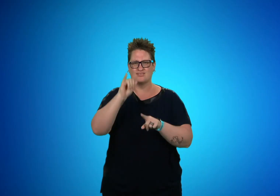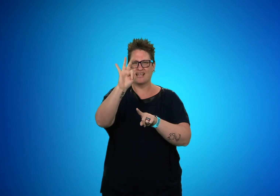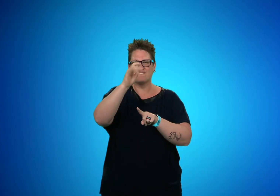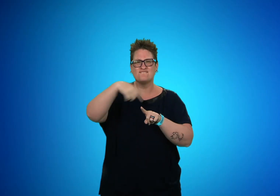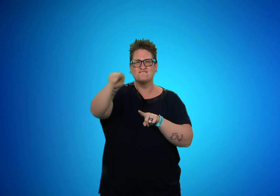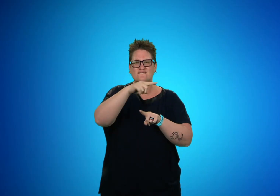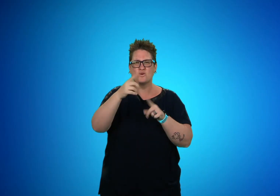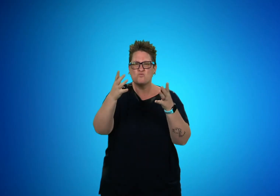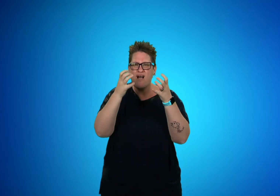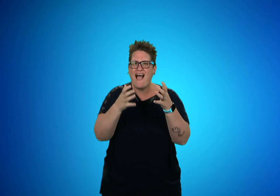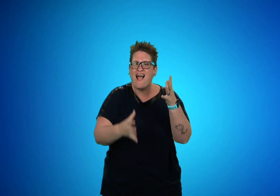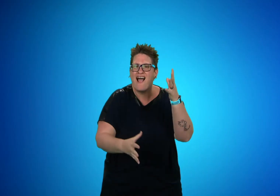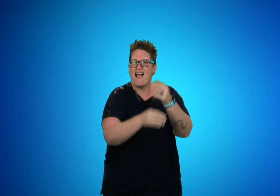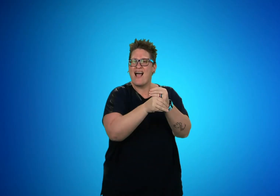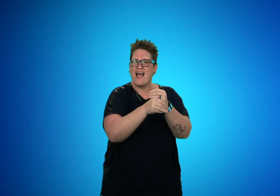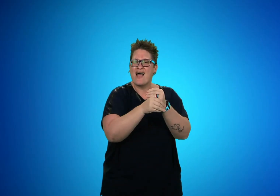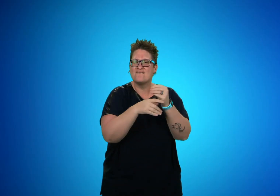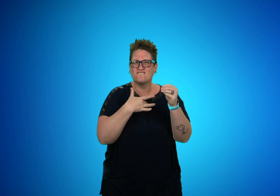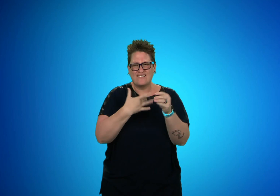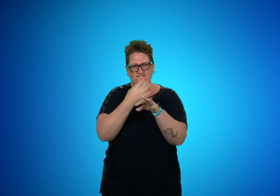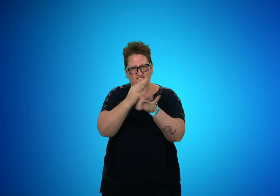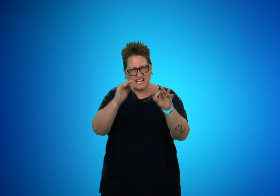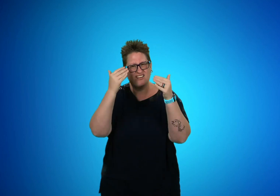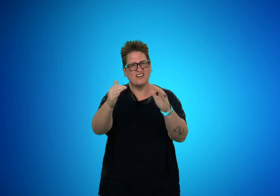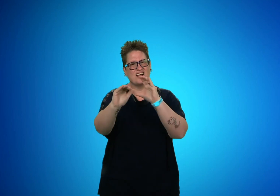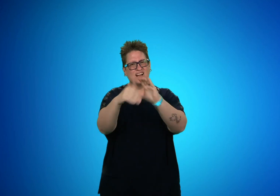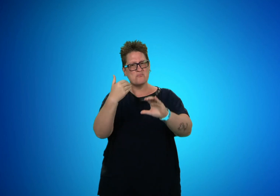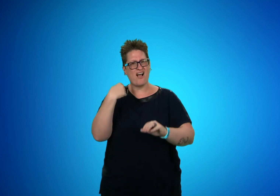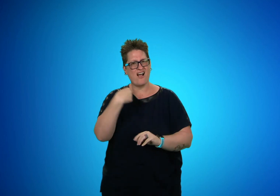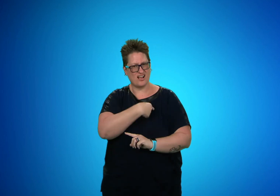If there is something you’d like Gallaudet to add, please feel free to send an email to benefits@gallaudet.edu.